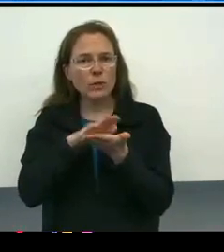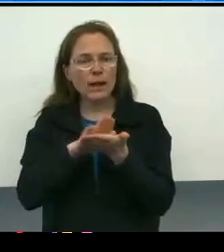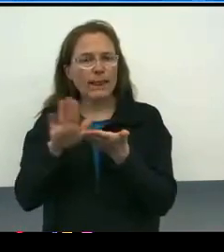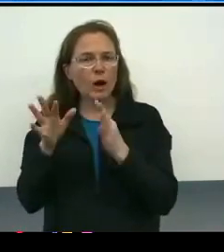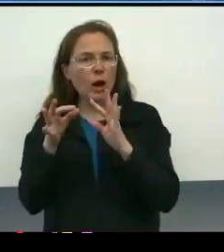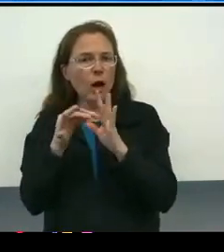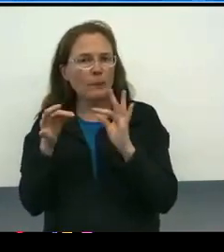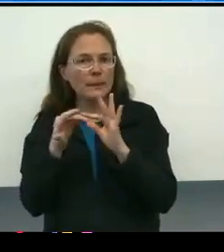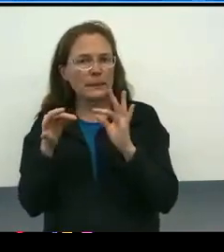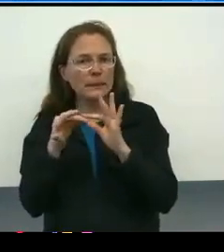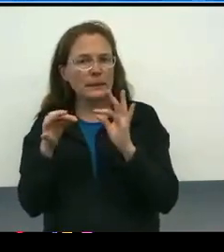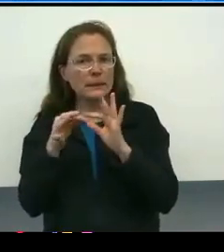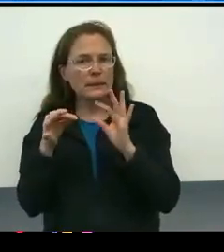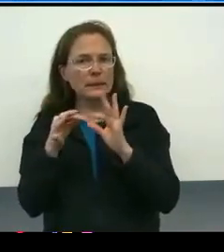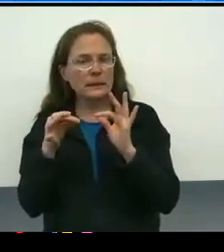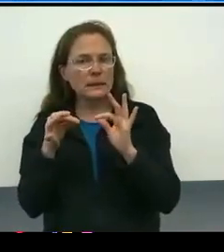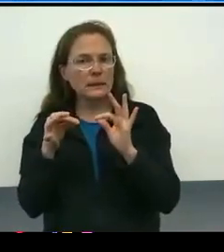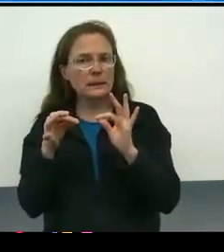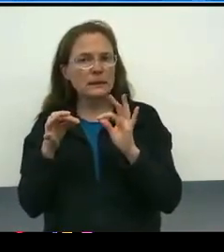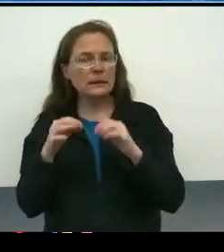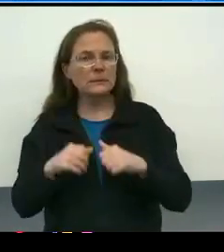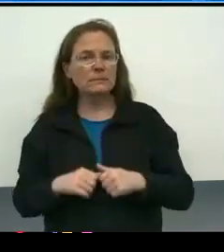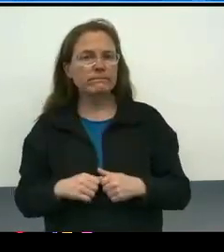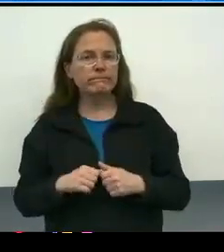Situations, so that you can.